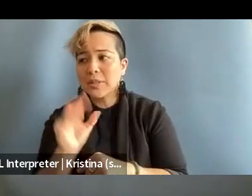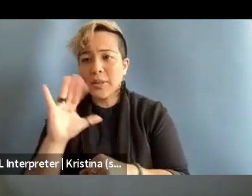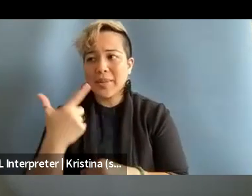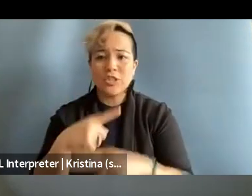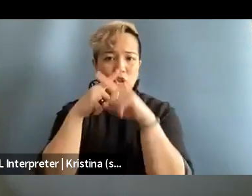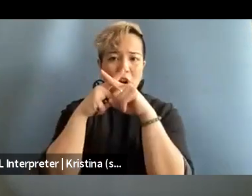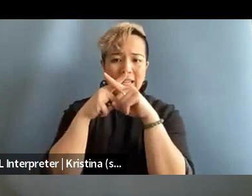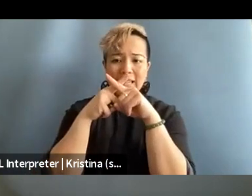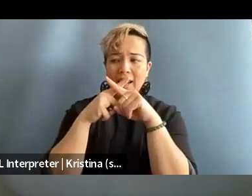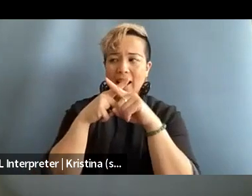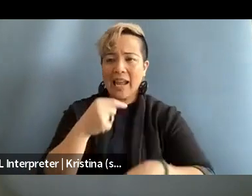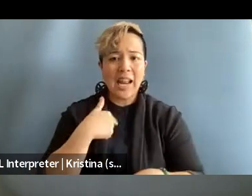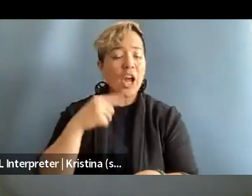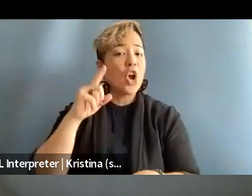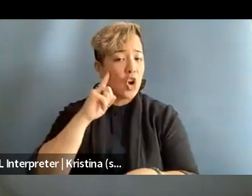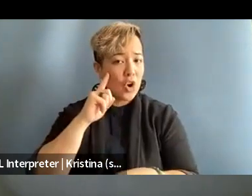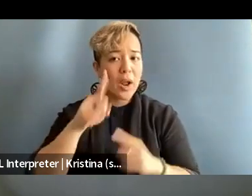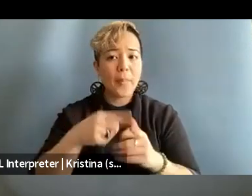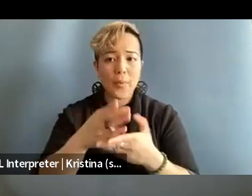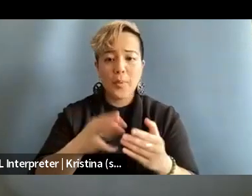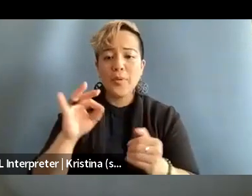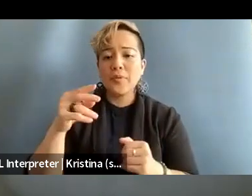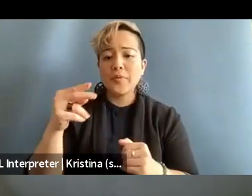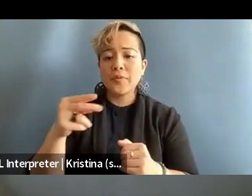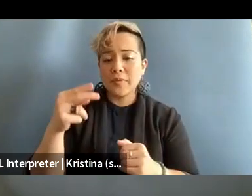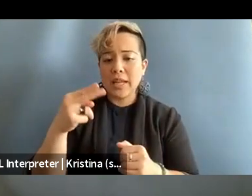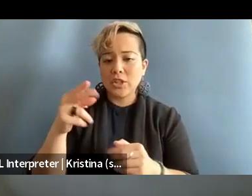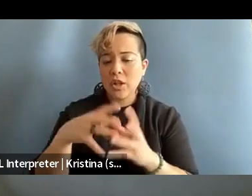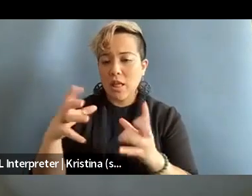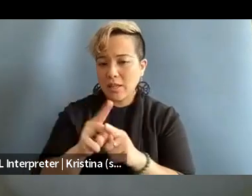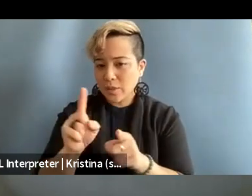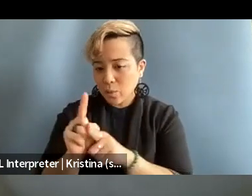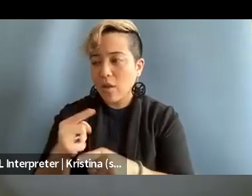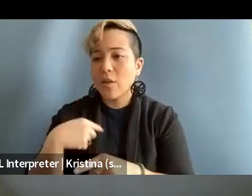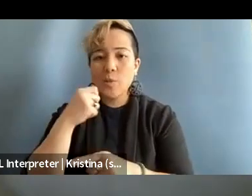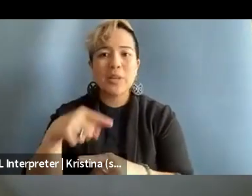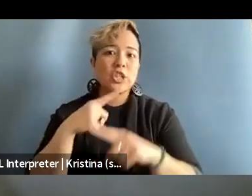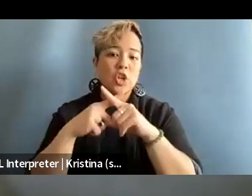And I've heard the part about age a lot as well that we're being targeted like with online abuse